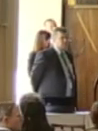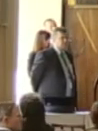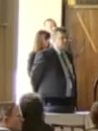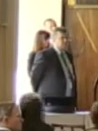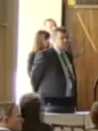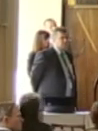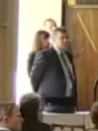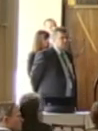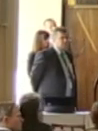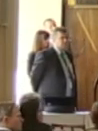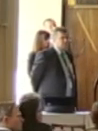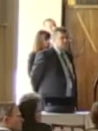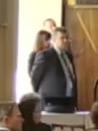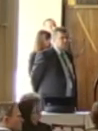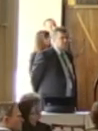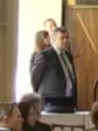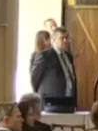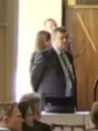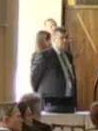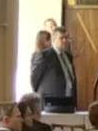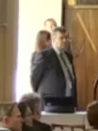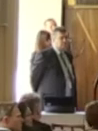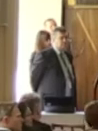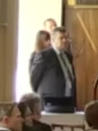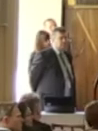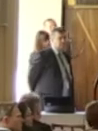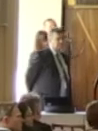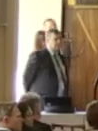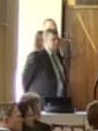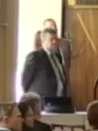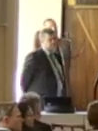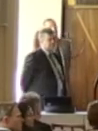you mean the destinations I mean there was apparently there was more rigor put